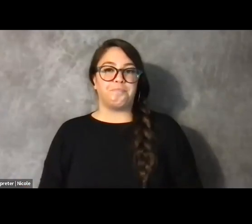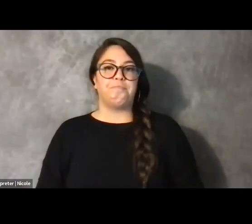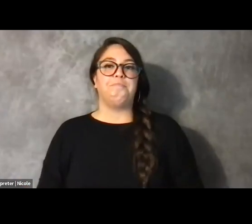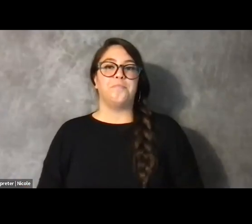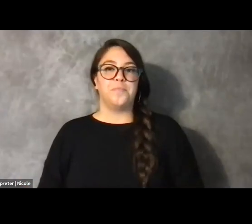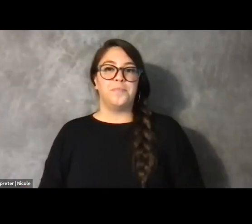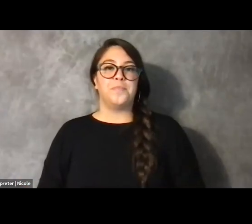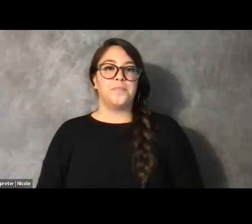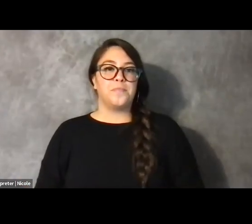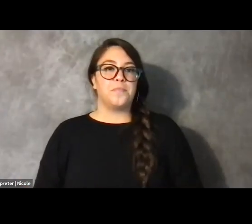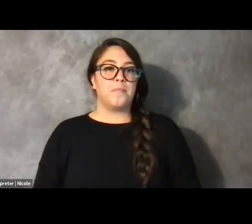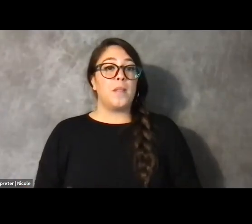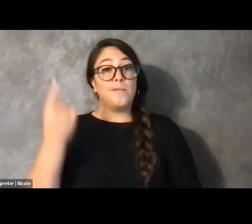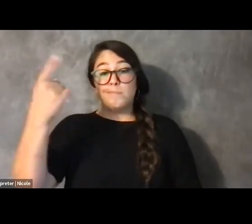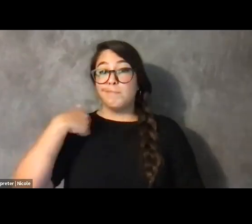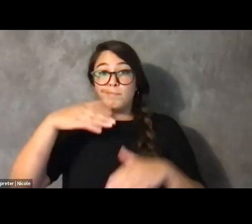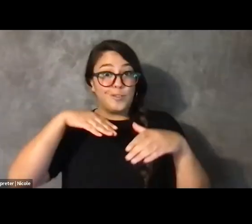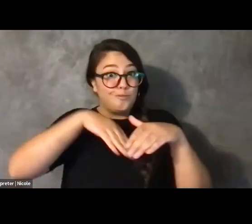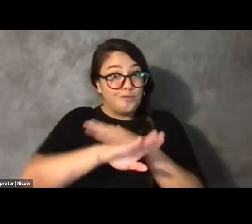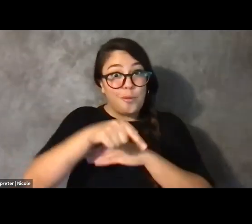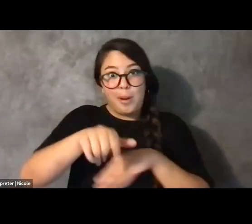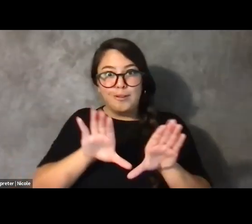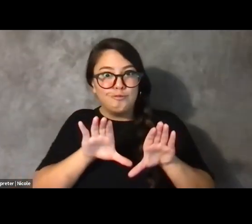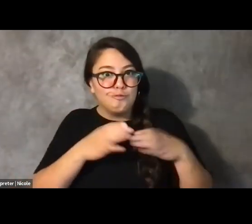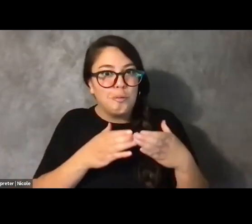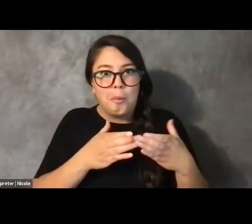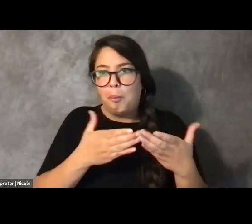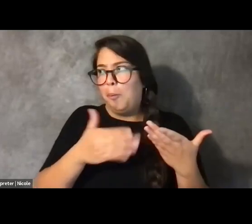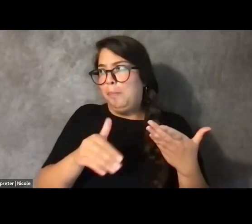So I came into this fellowship not knowing what it was going to be like.